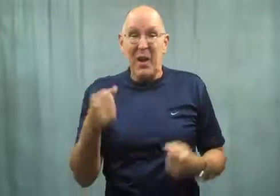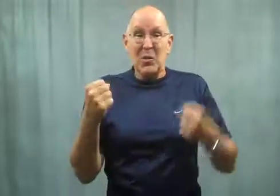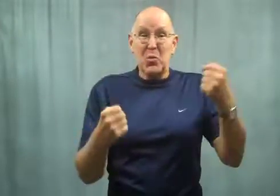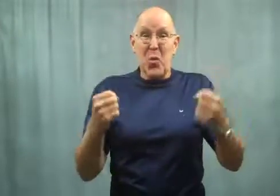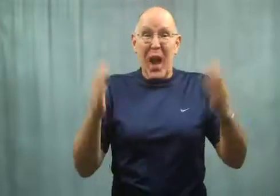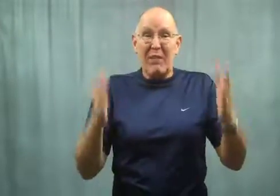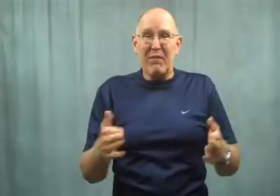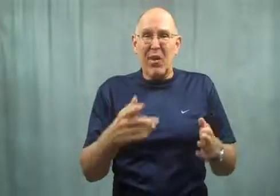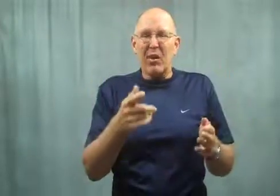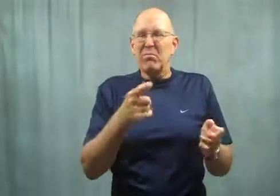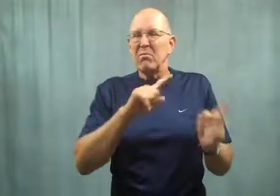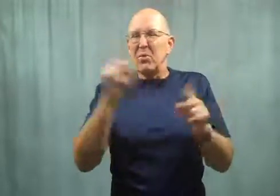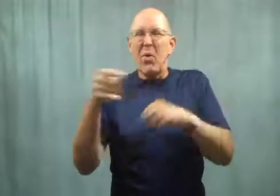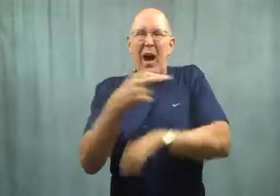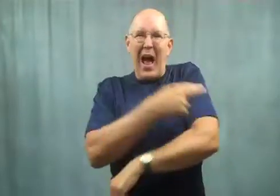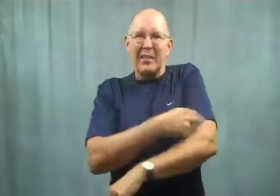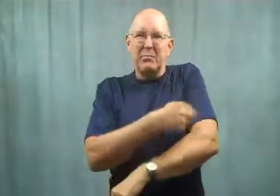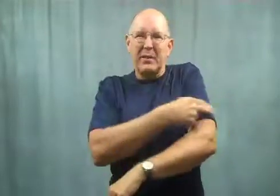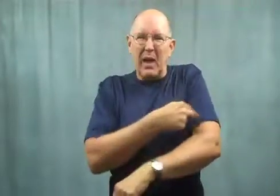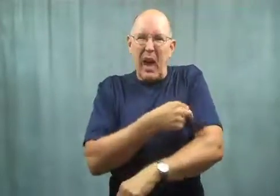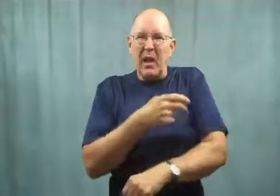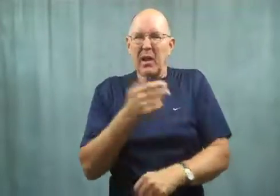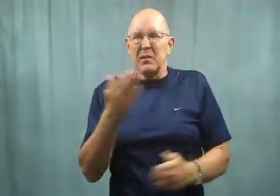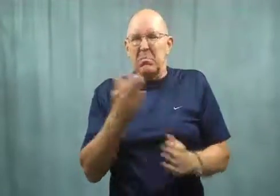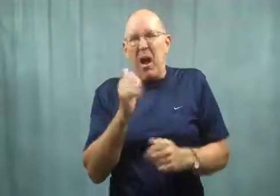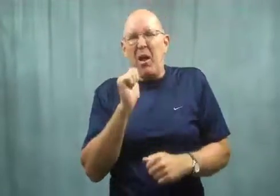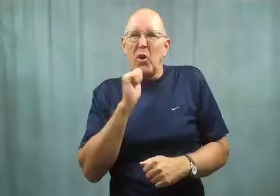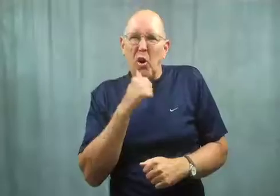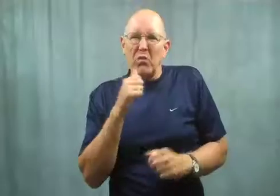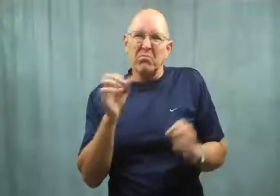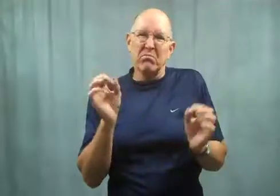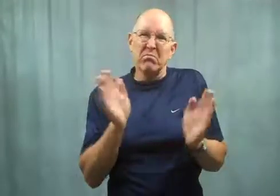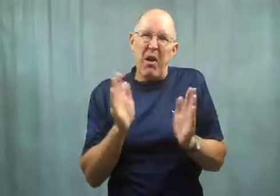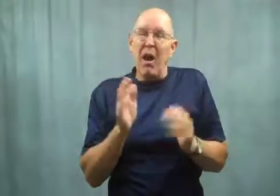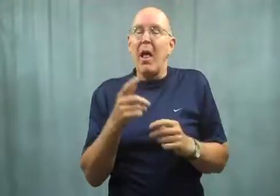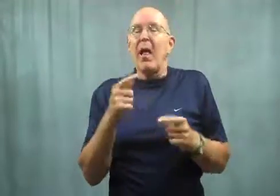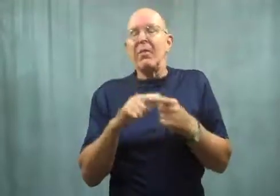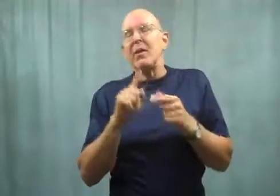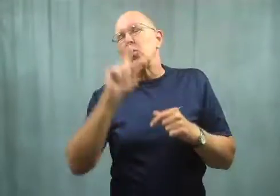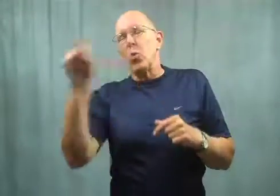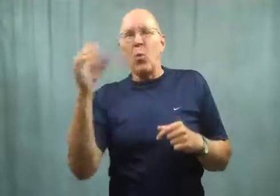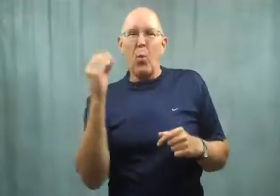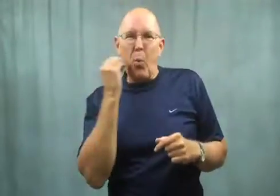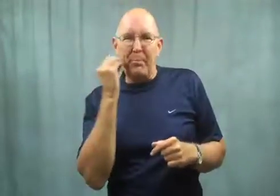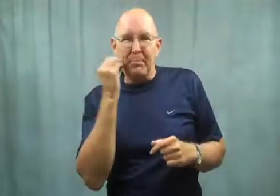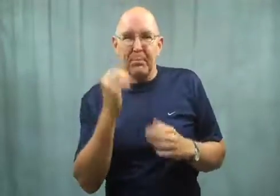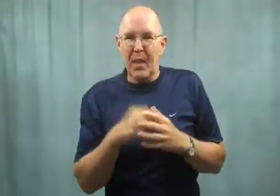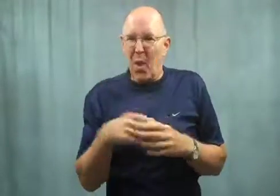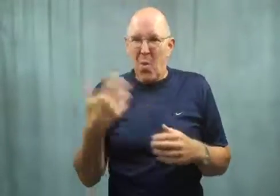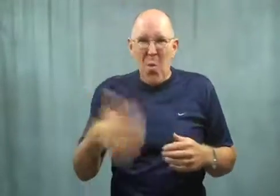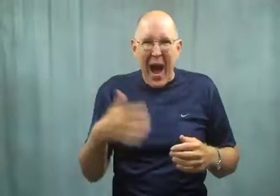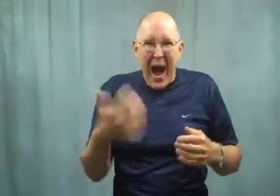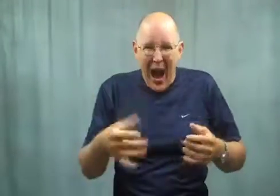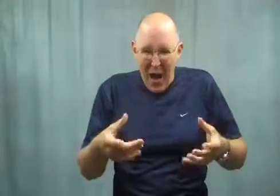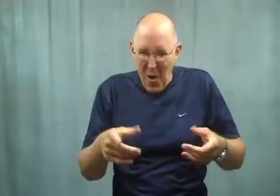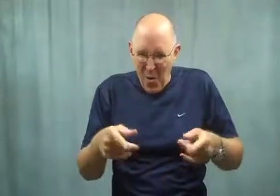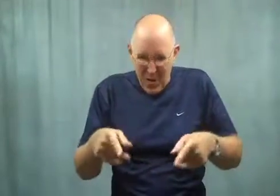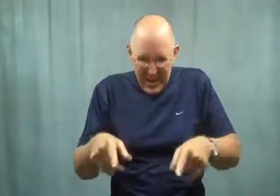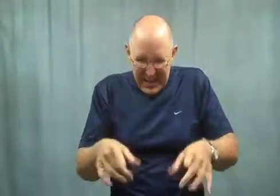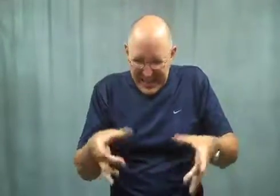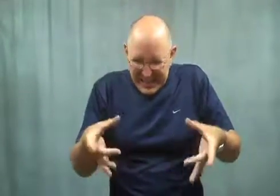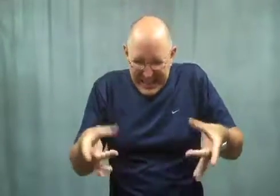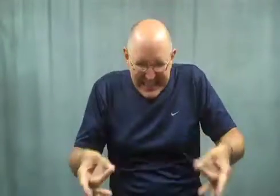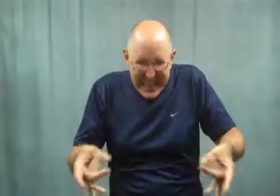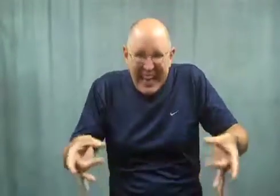The driver was taken to the hospital with minor injuries then released.